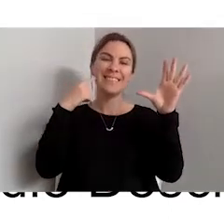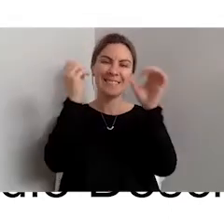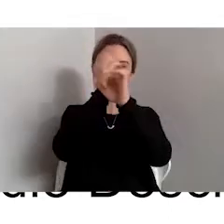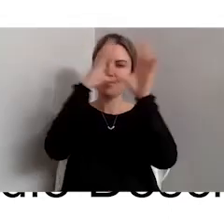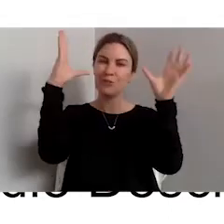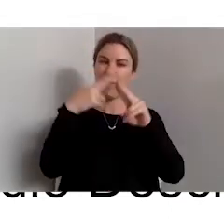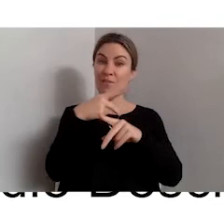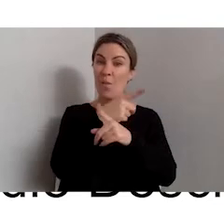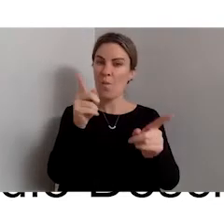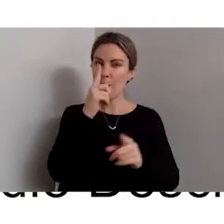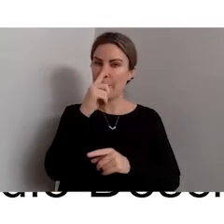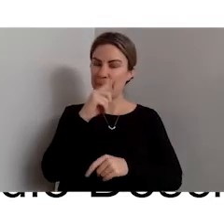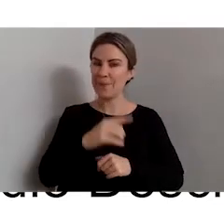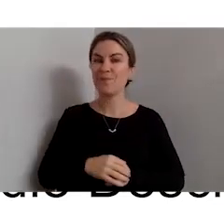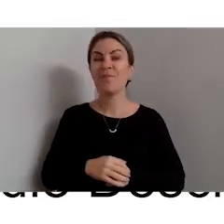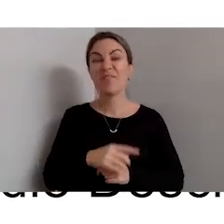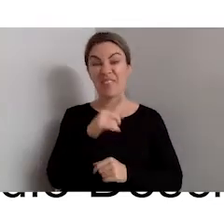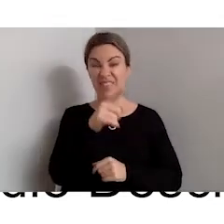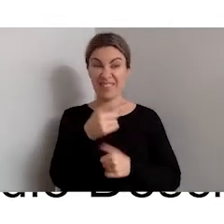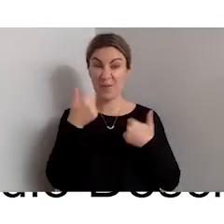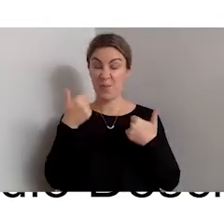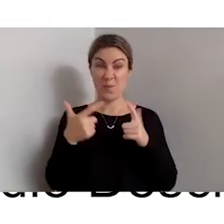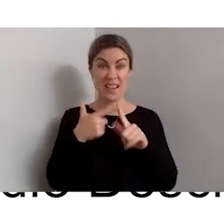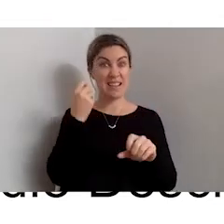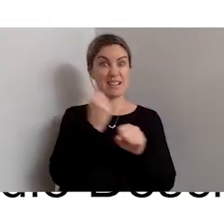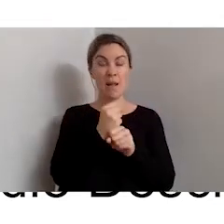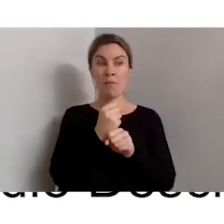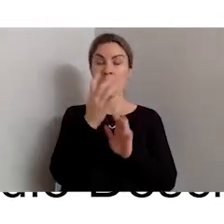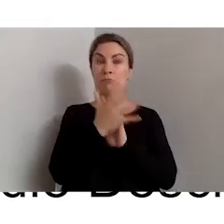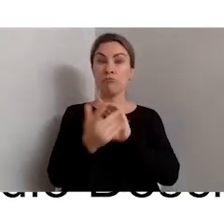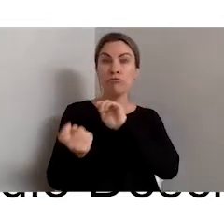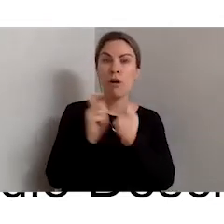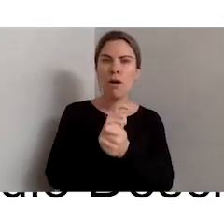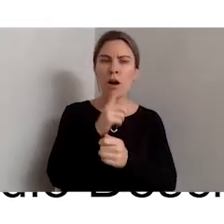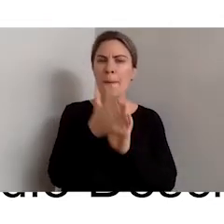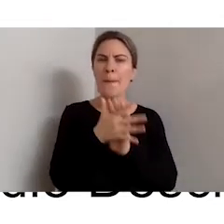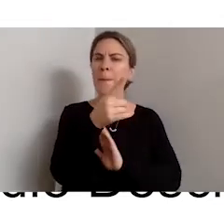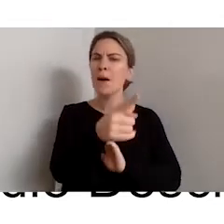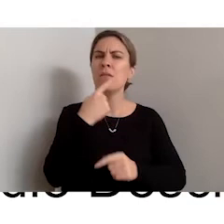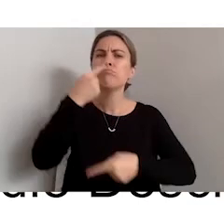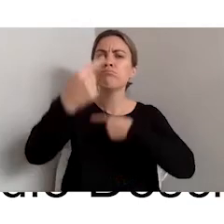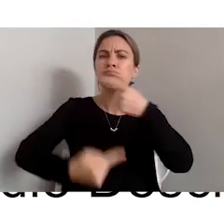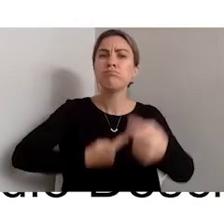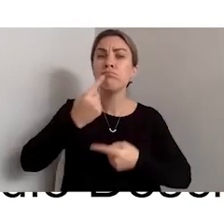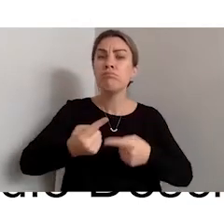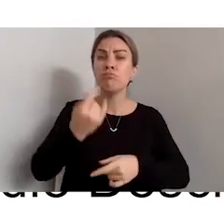That's a very classic example of that. It doesn't mean the description is wrong. It just means that it's an